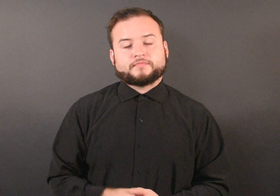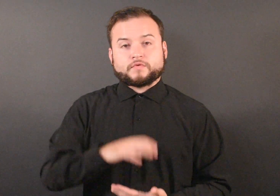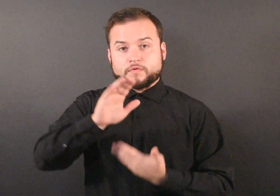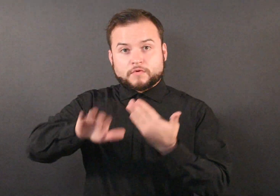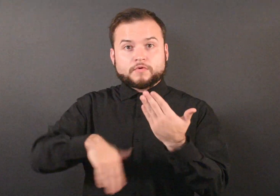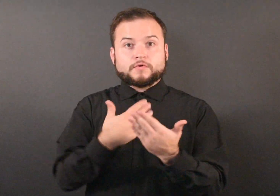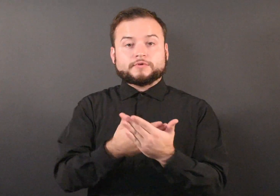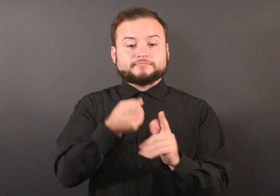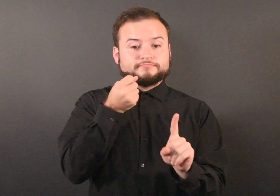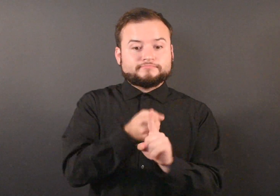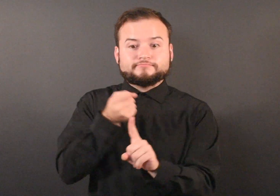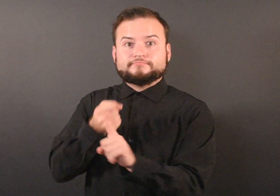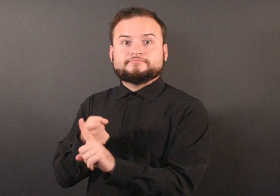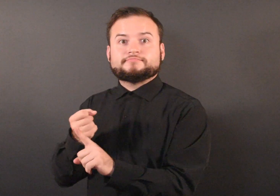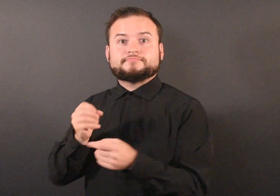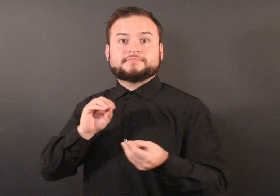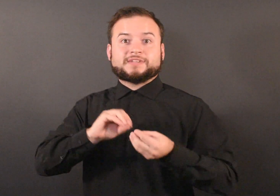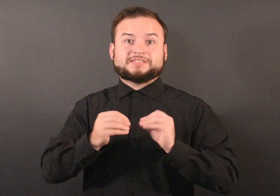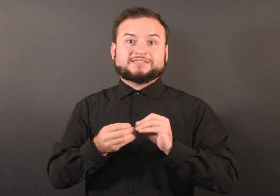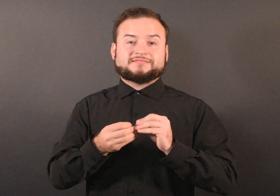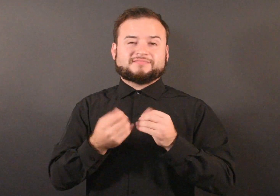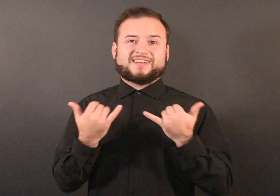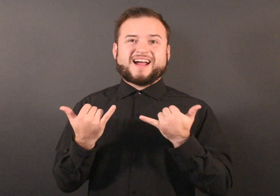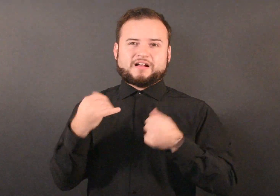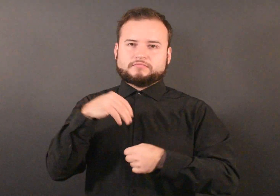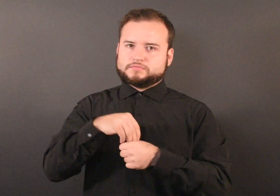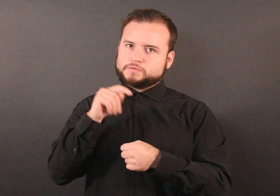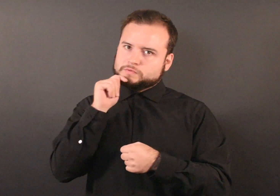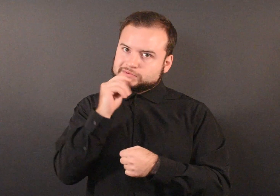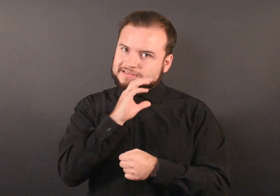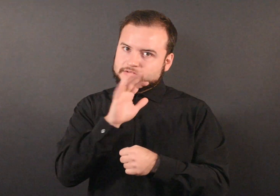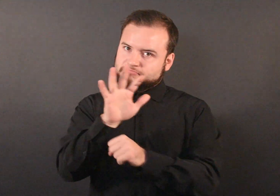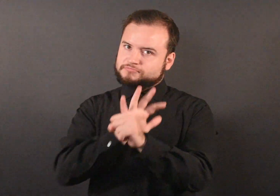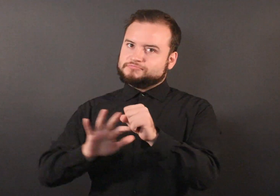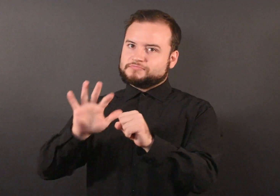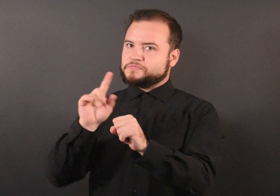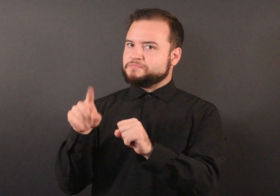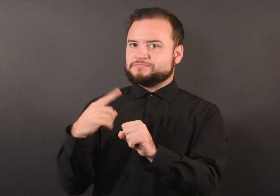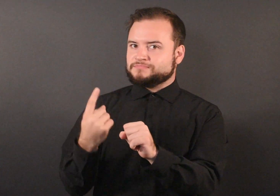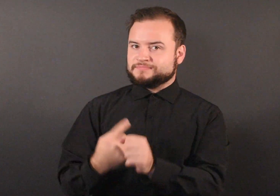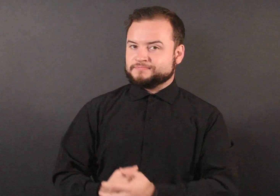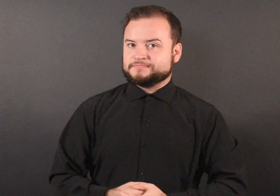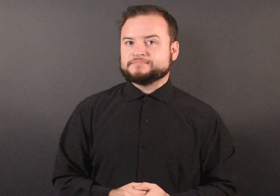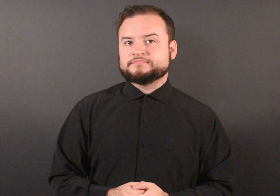All cases are in the Twin Cities area.